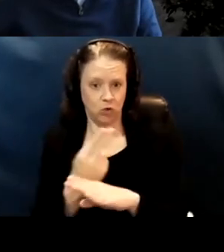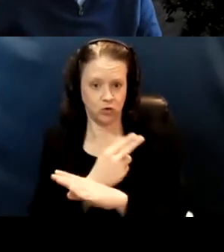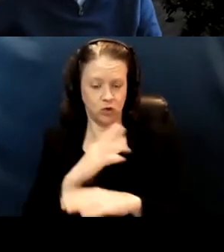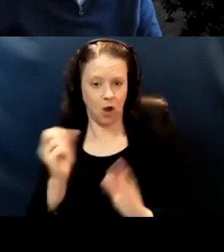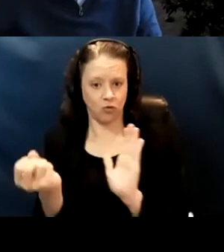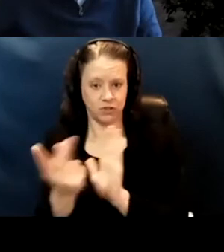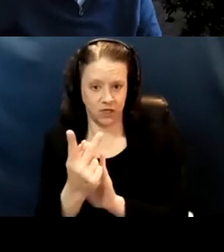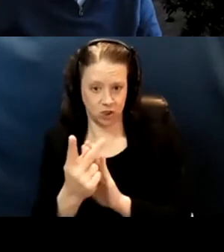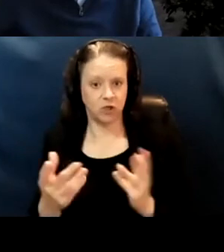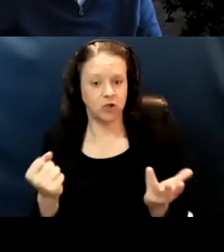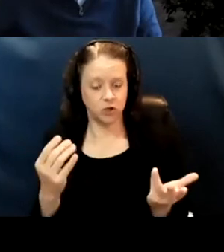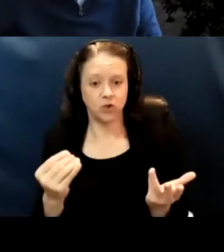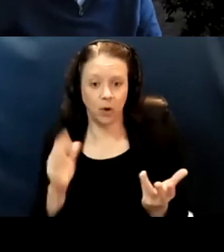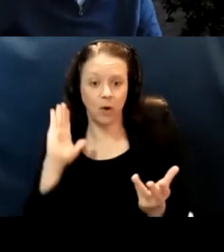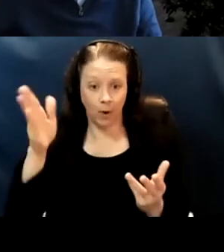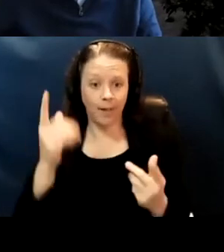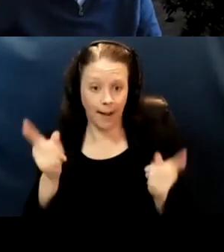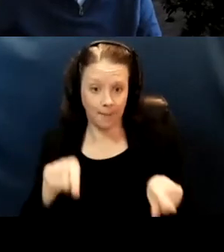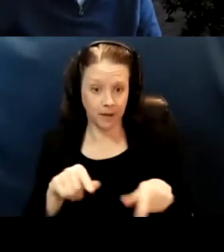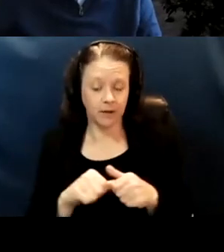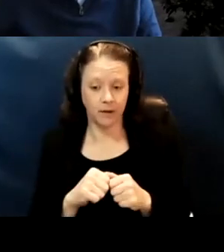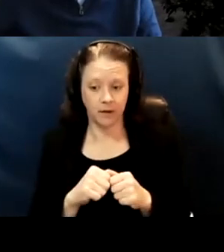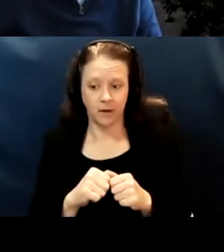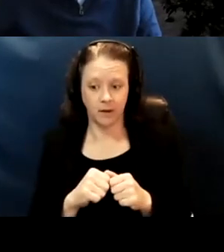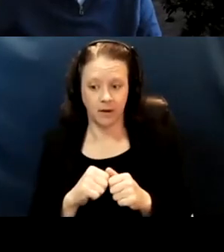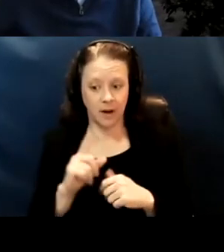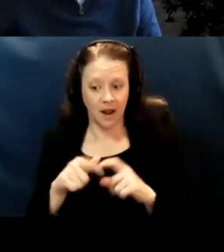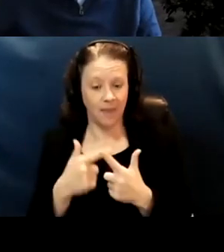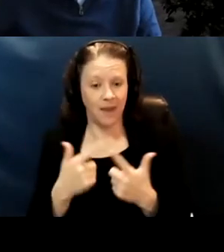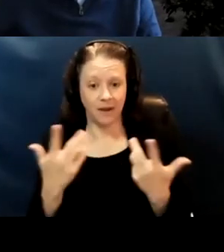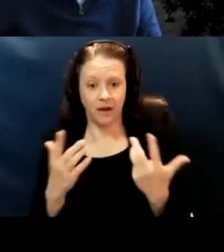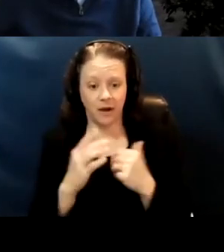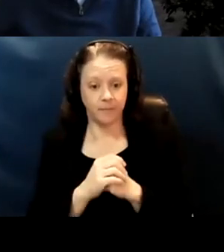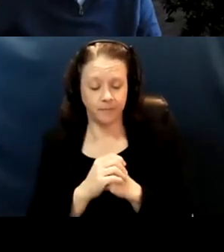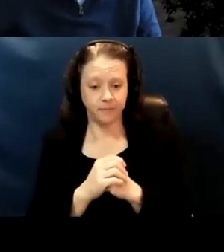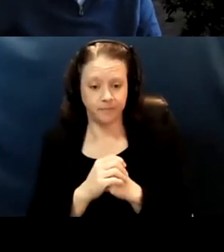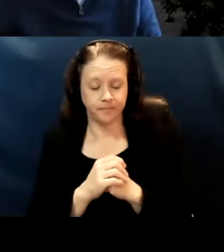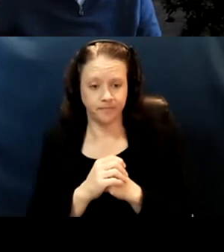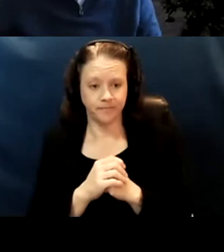So it's, it's going to happen. And then it's, you know, I think it's important